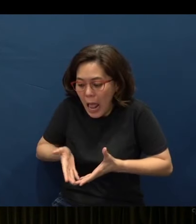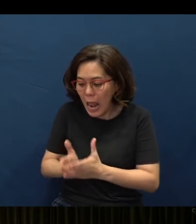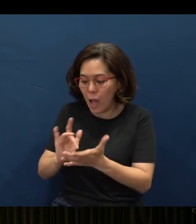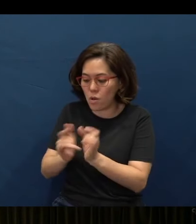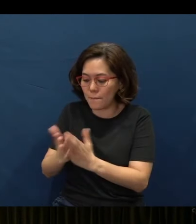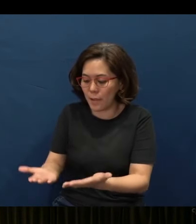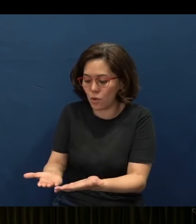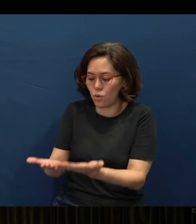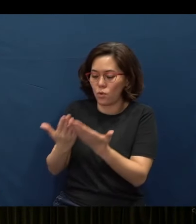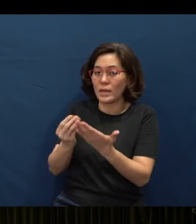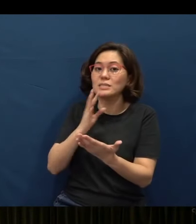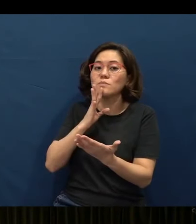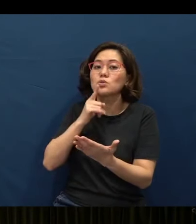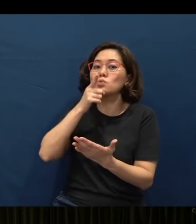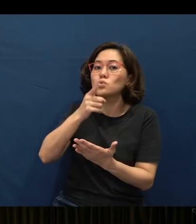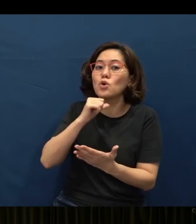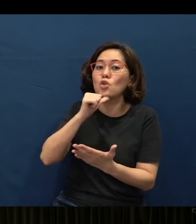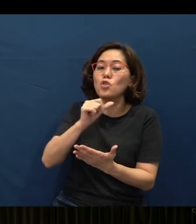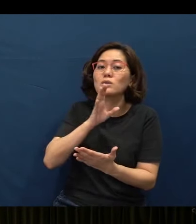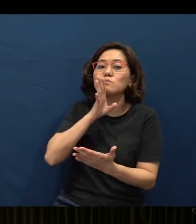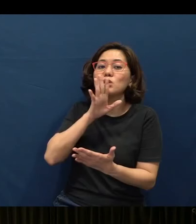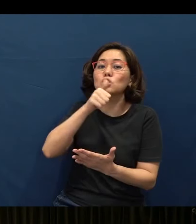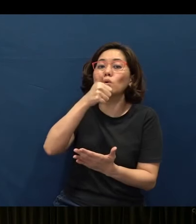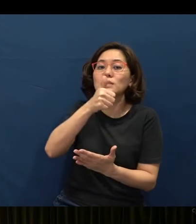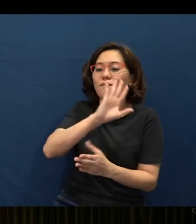Let the Bible speak to you, don't speak yourself into the Bible.